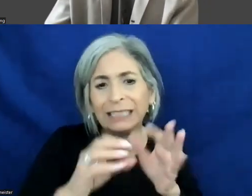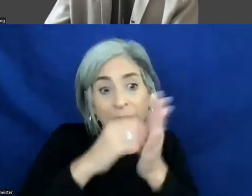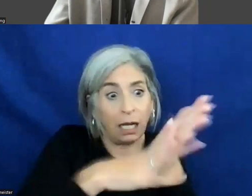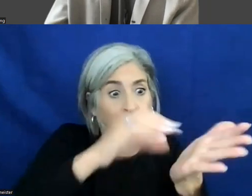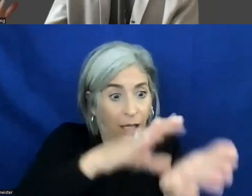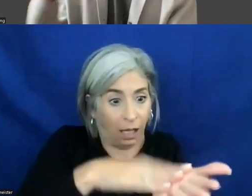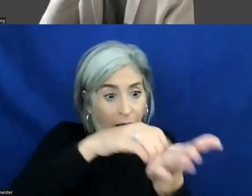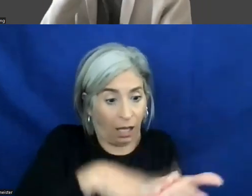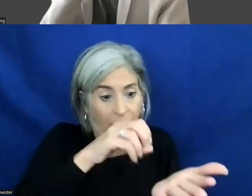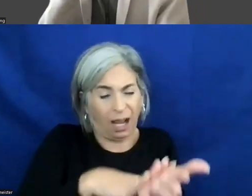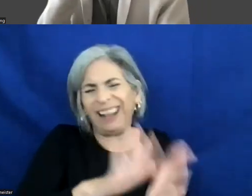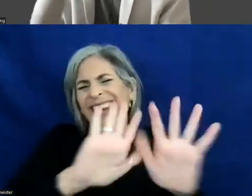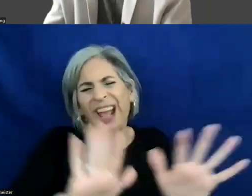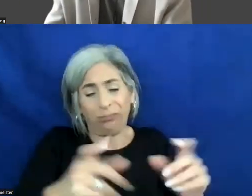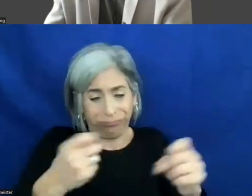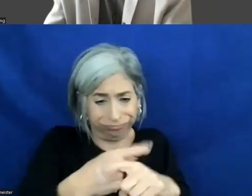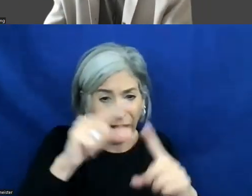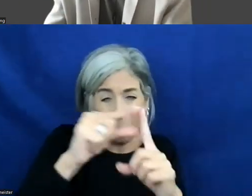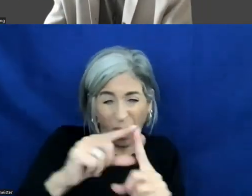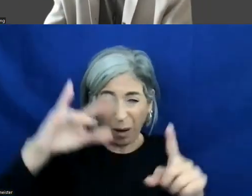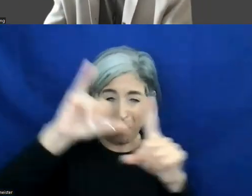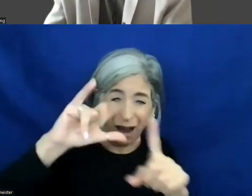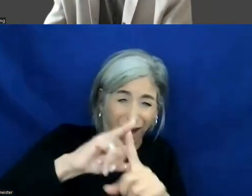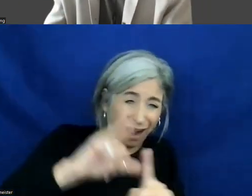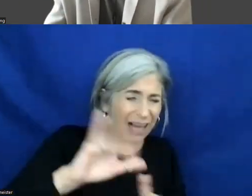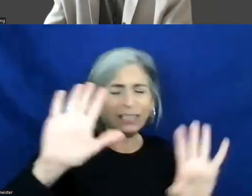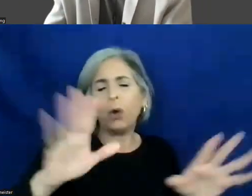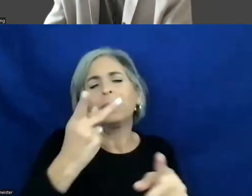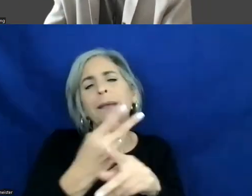you have to do, use complex words, keep things simple, use language that people